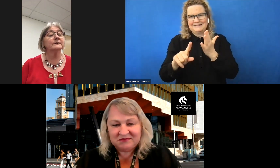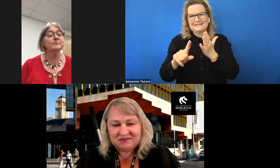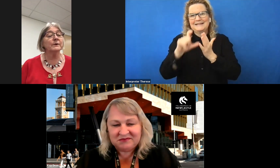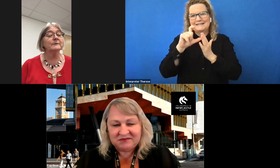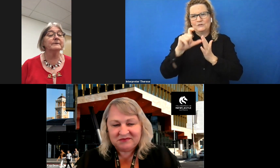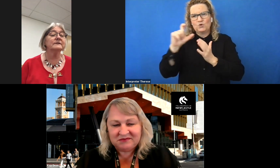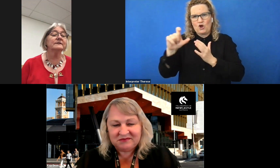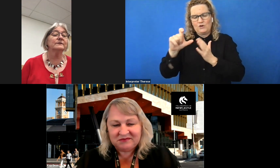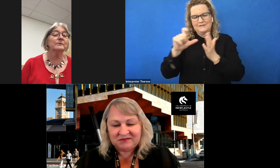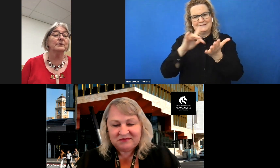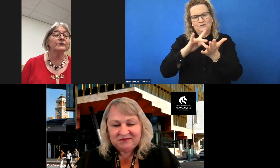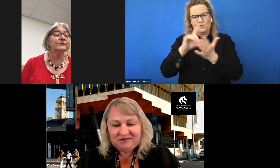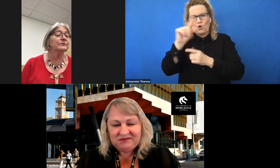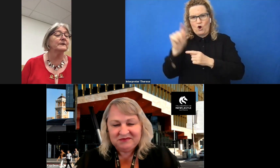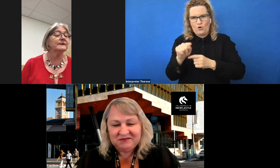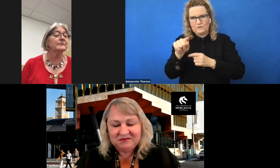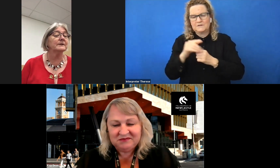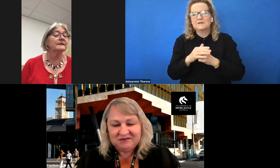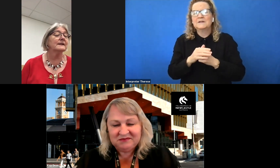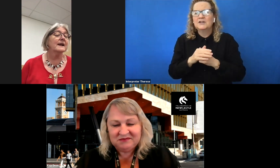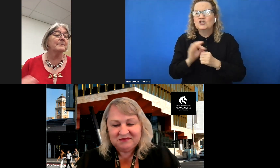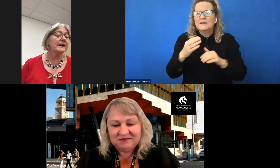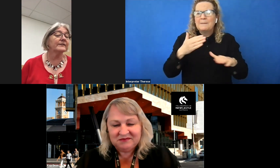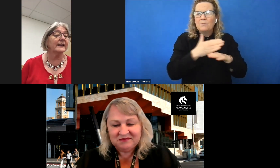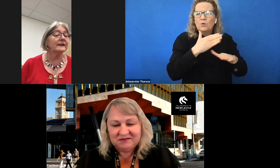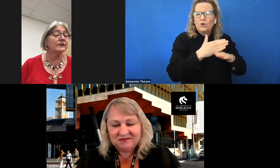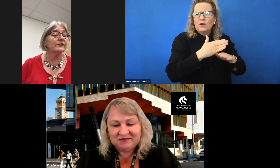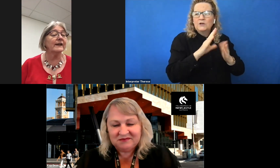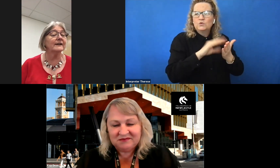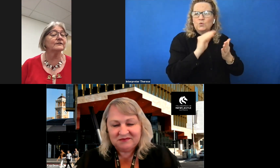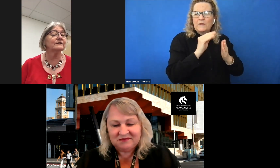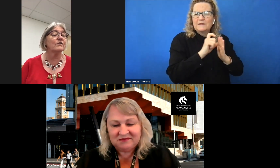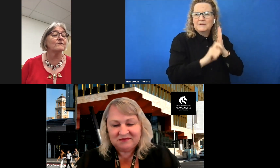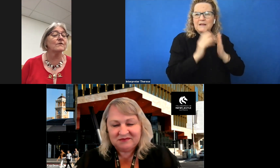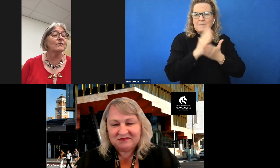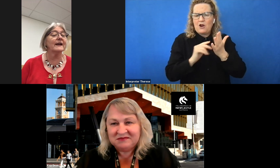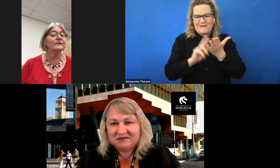supporting businesses who employed students with disability, a part of the NDIS trial roll out in